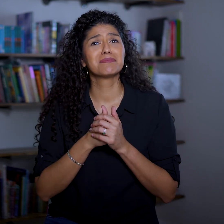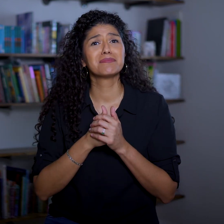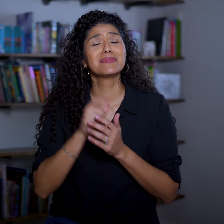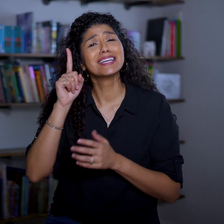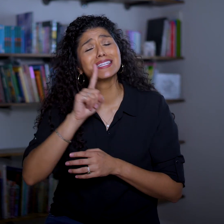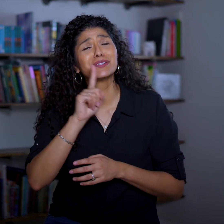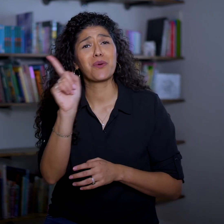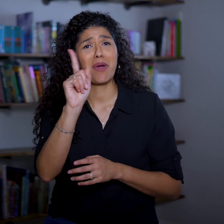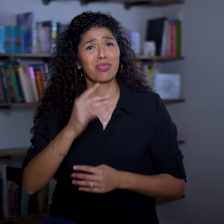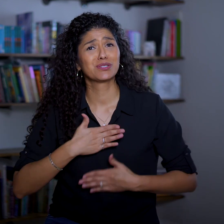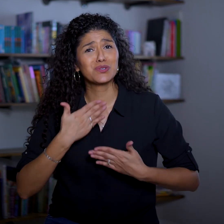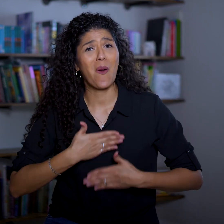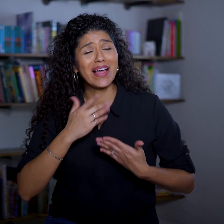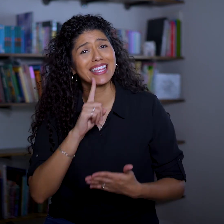And He is where the joy is!